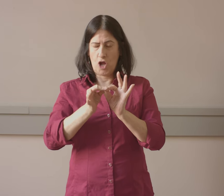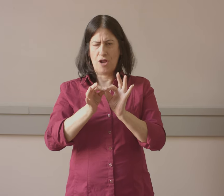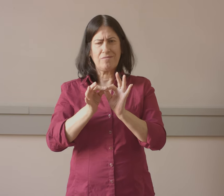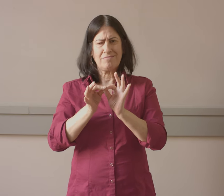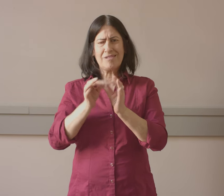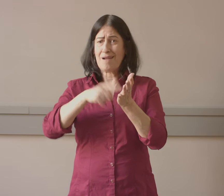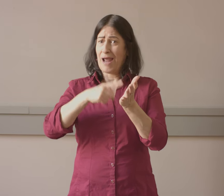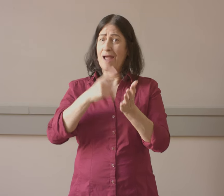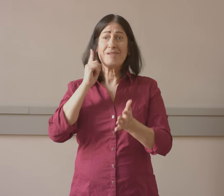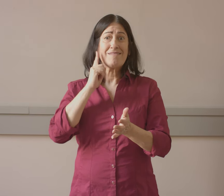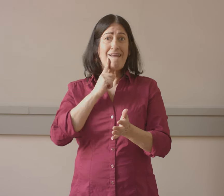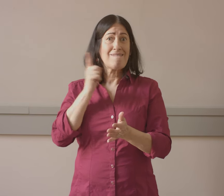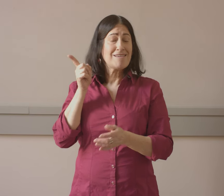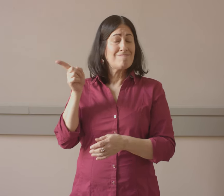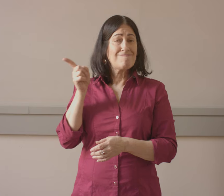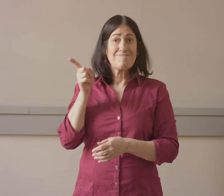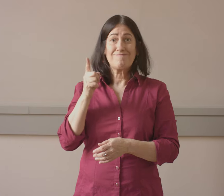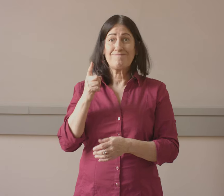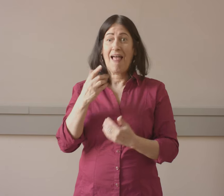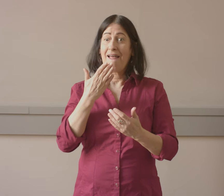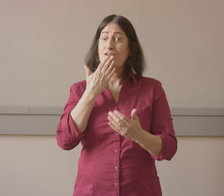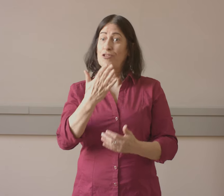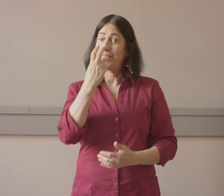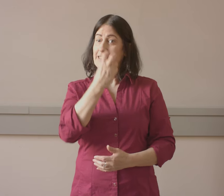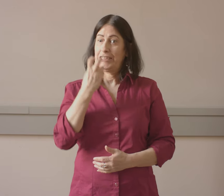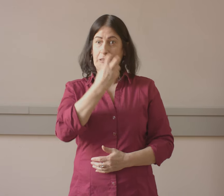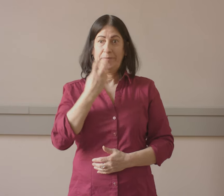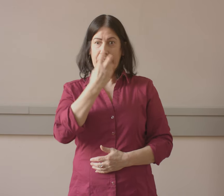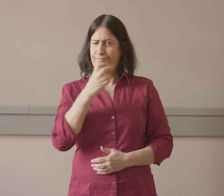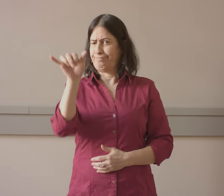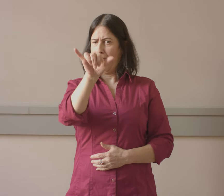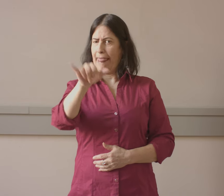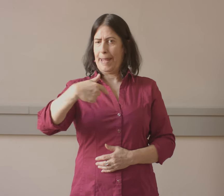interpreter, and sometimes a lot of deaf people really have good speech